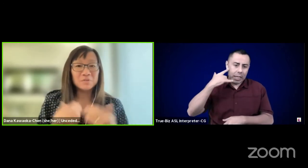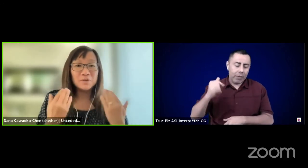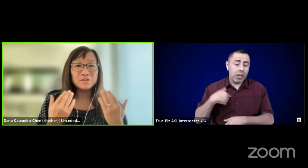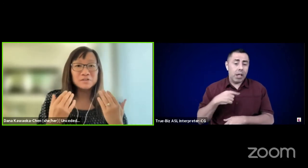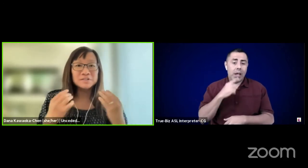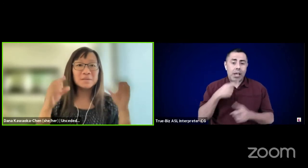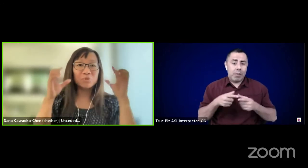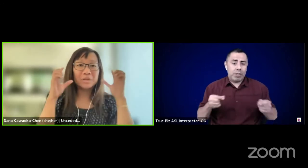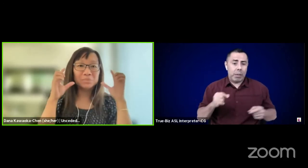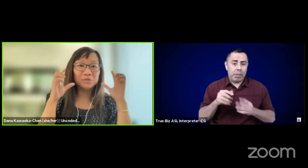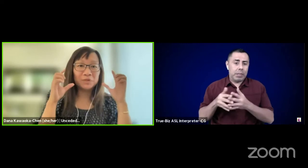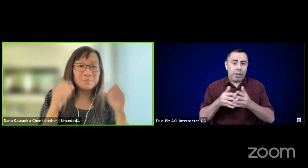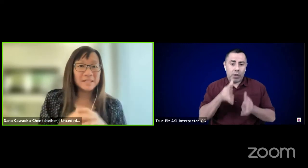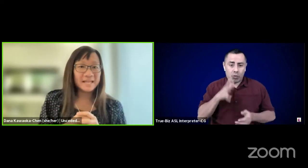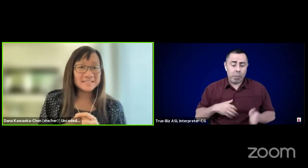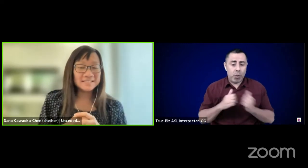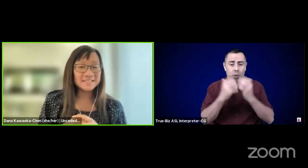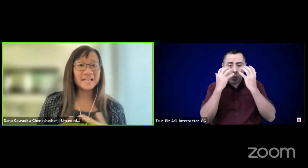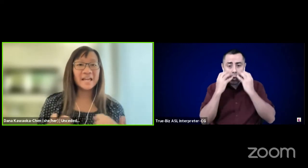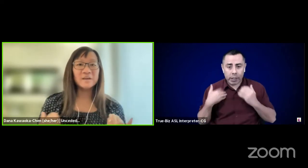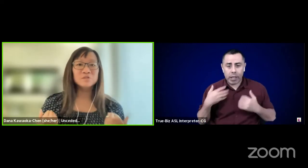Welcome the spirits to your left.